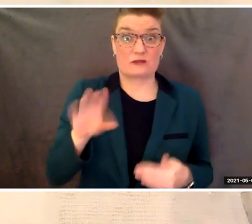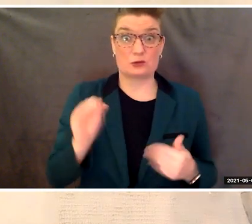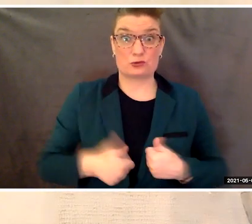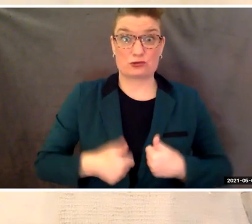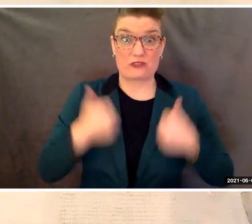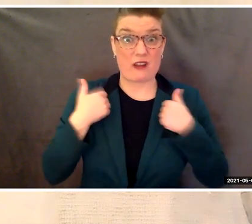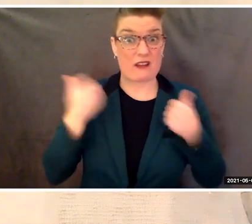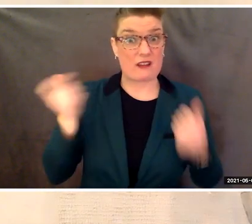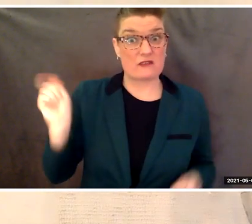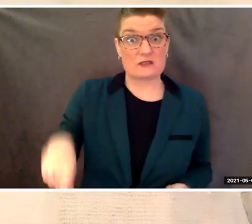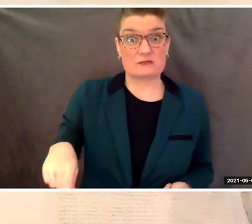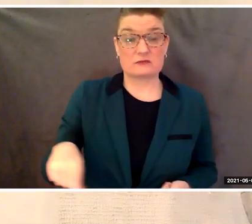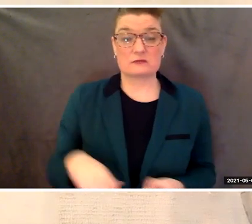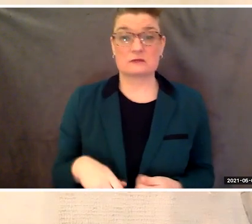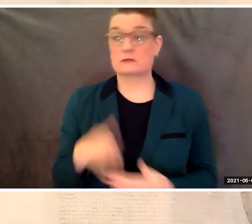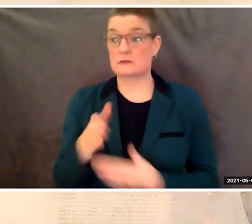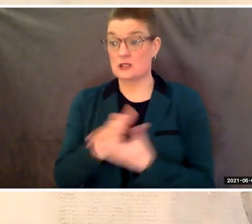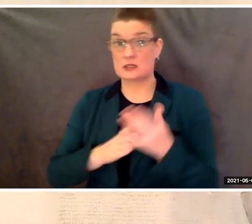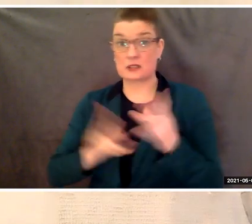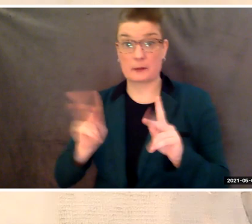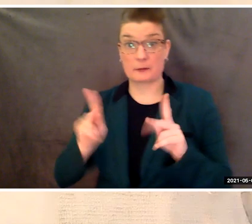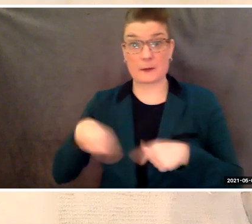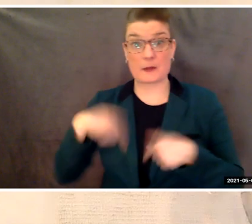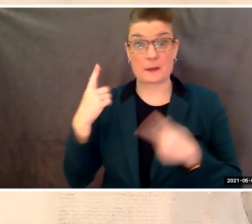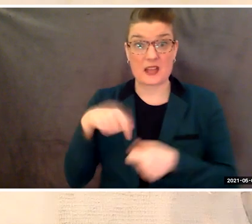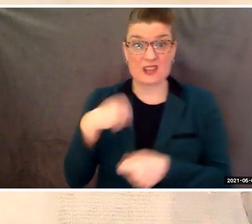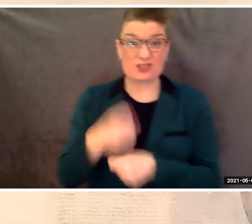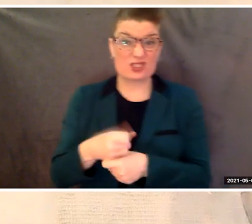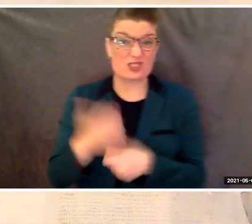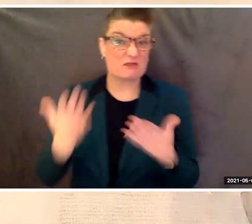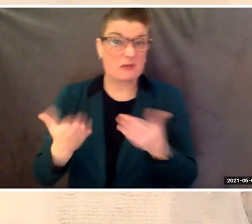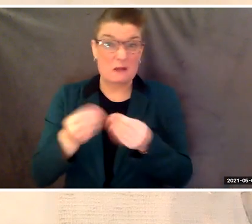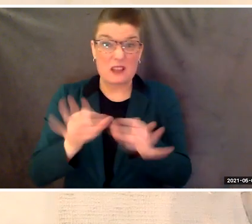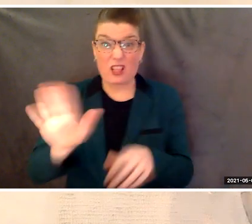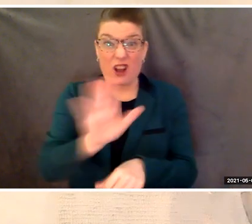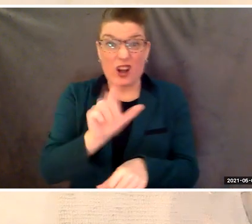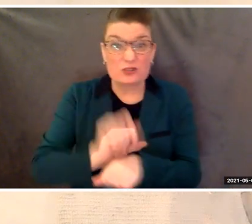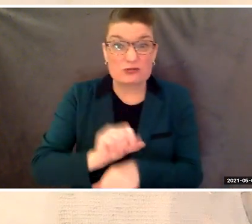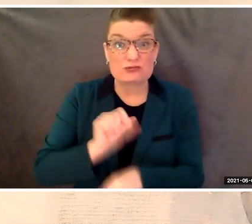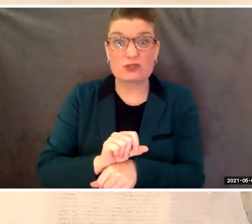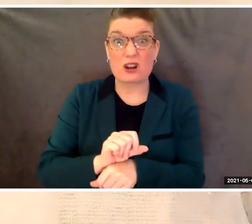some in this past year lost your jobs and lived in your car,